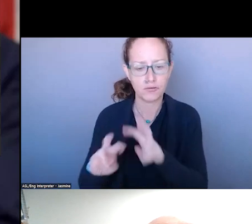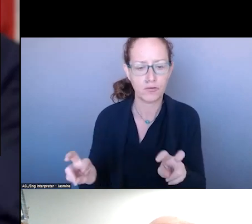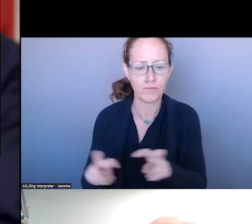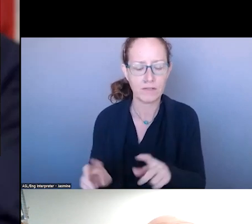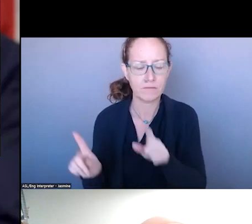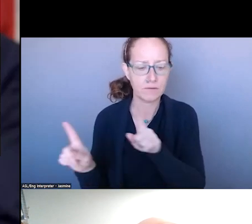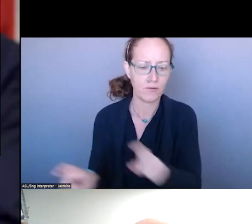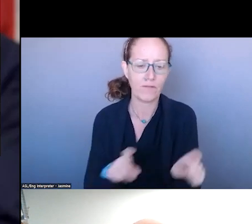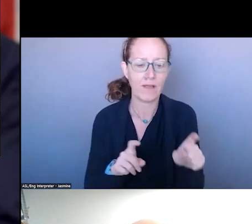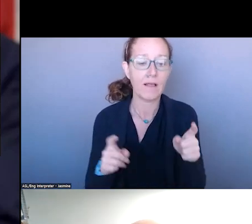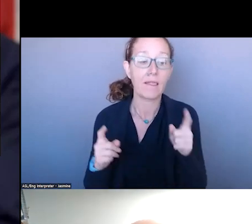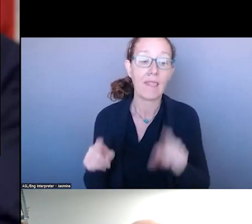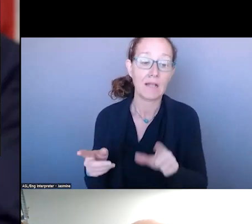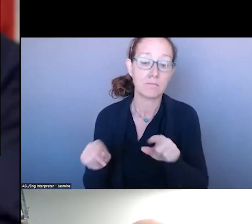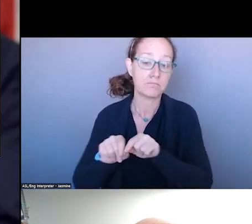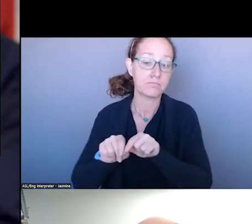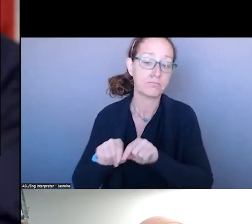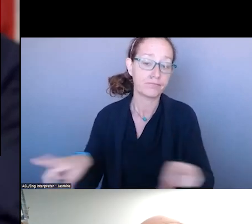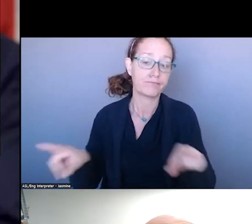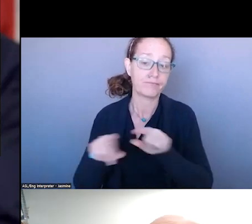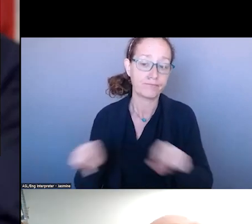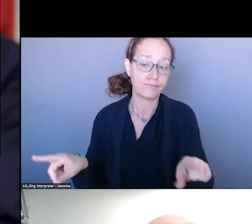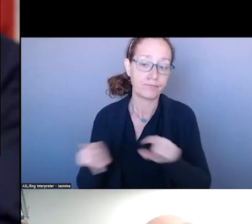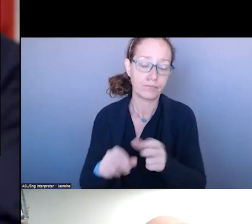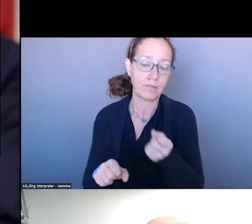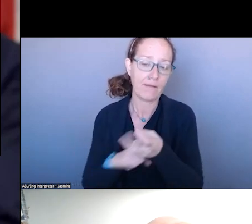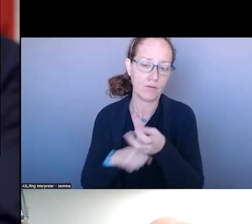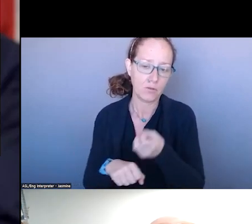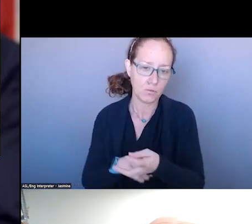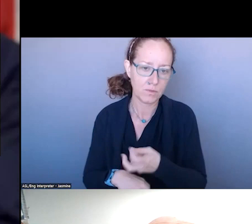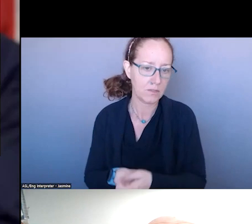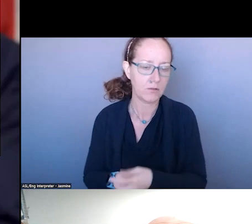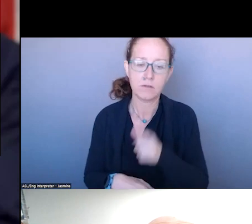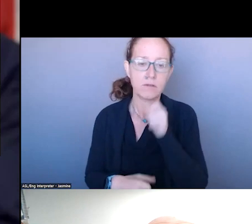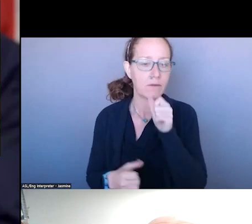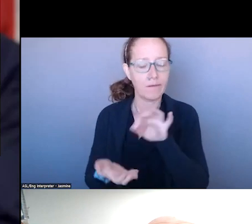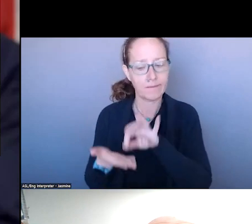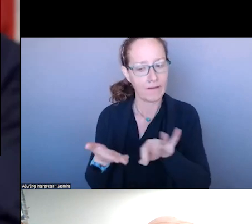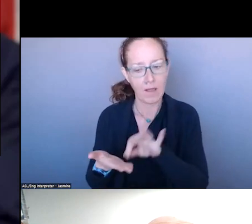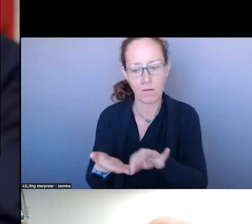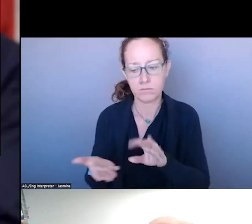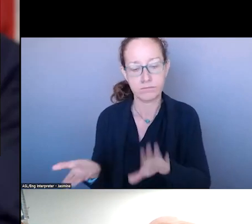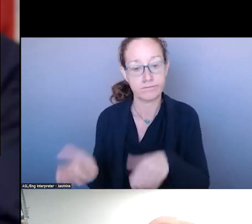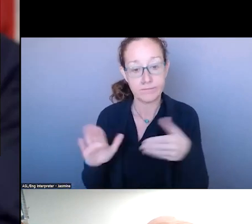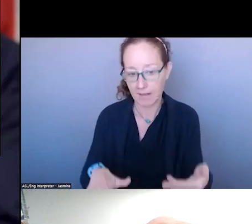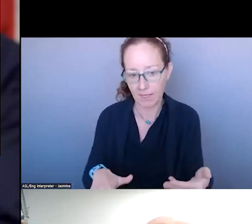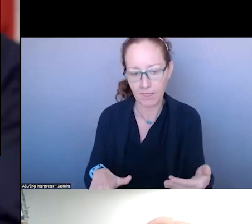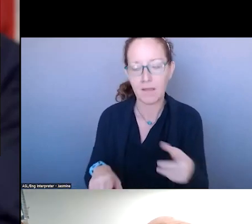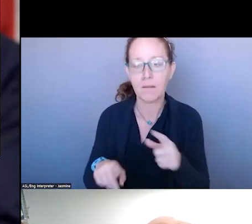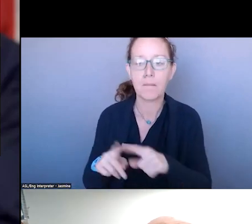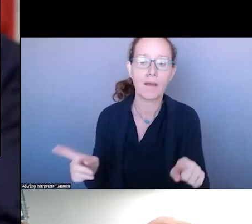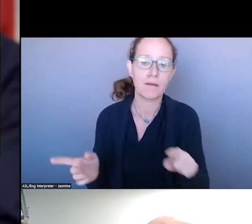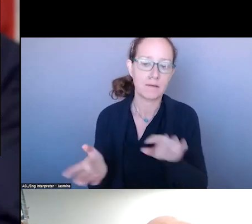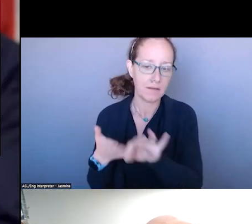THAT DOES NOT MEASURE MORTALITY, BUT IT MEASURES SUICIDAL IDEATION, SUICIDE ATTEMPTS,